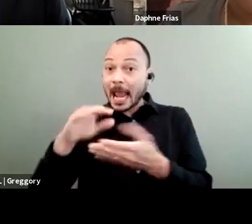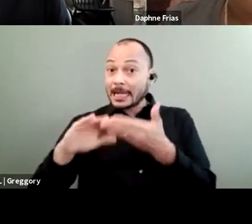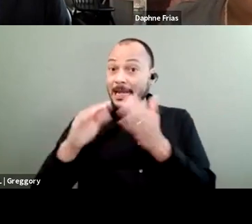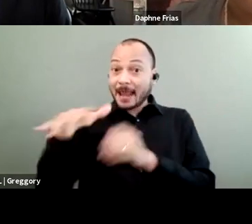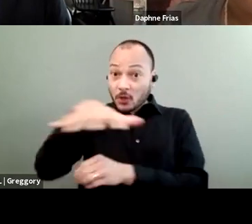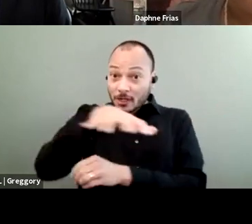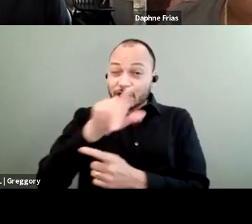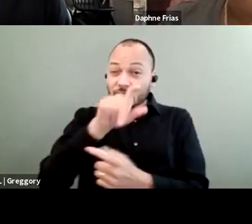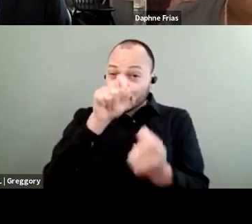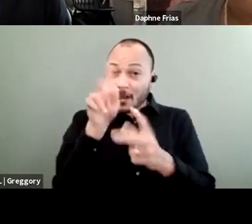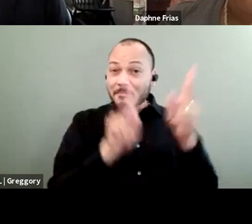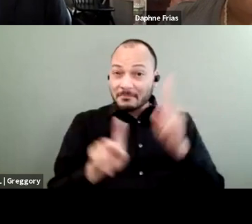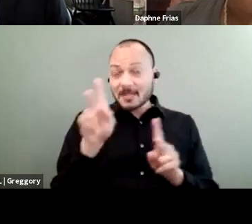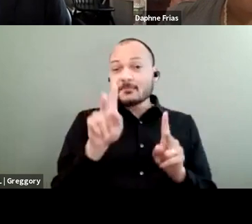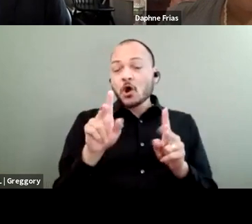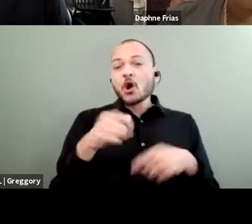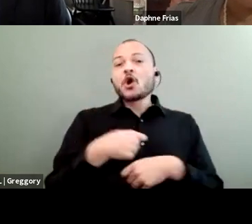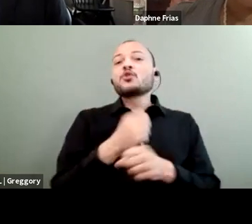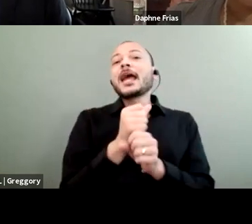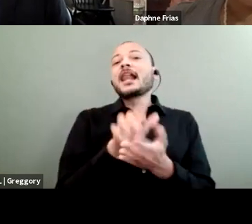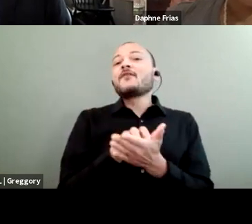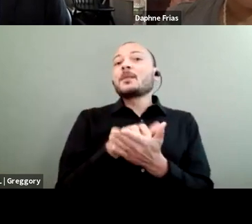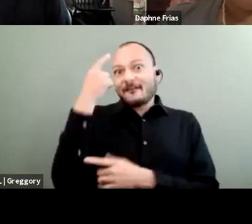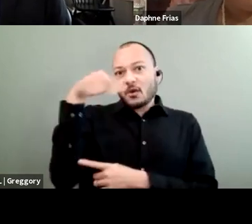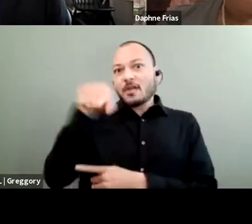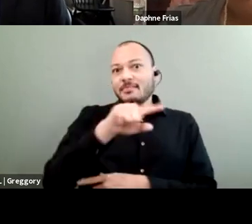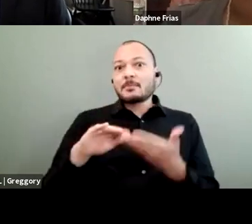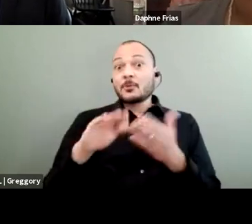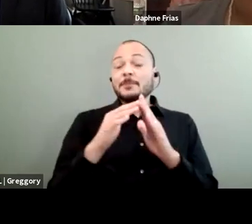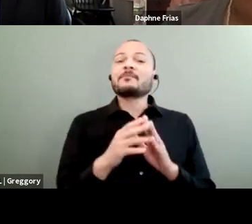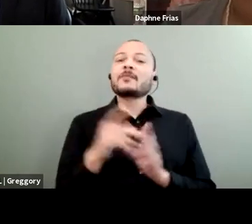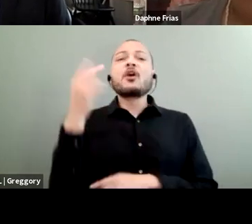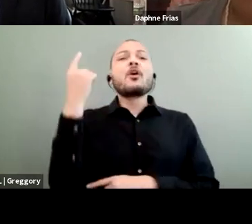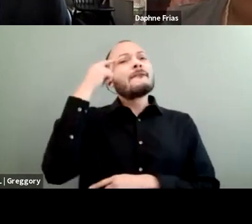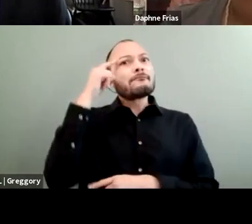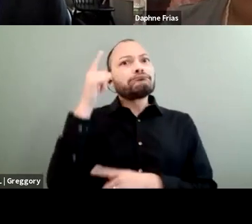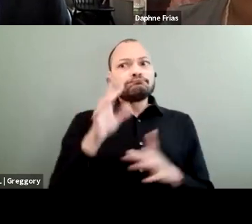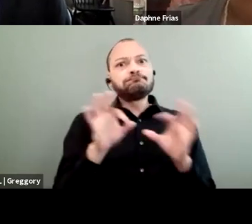creating vulnerability for them. The reason that this is important to talk about when we talk about ableism